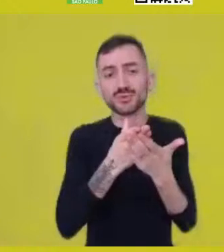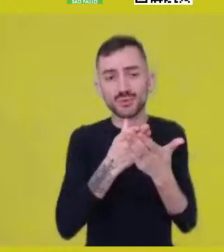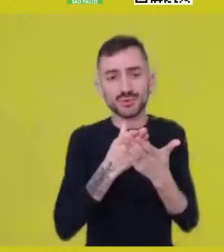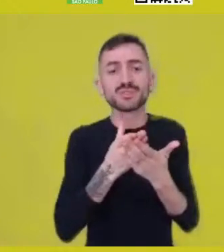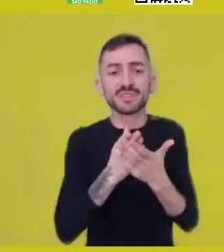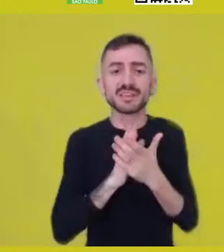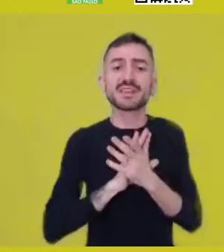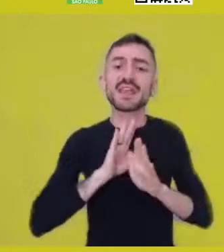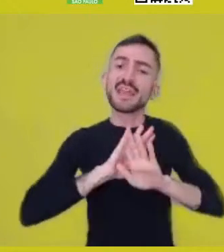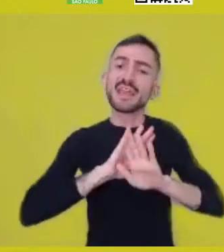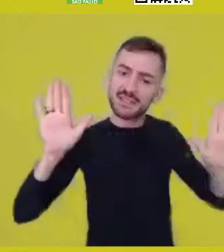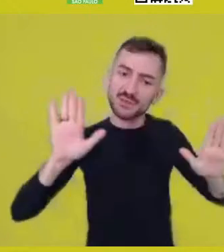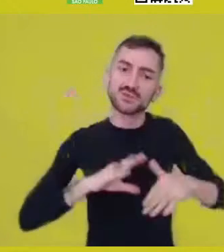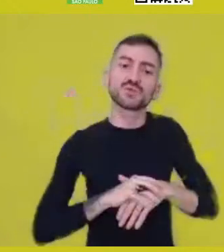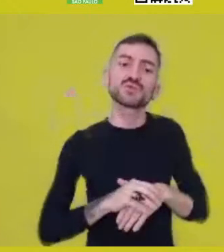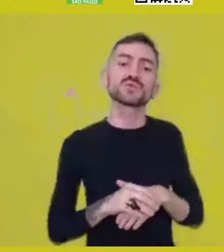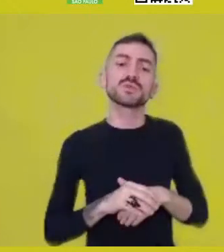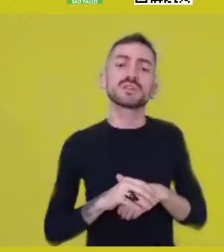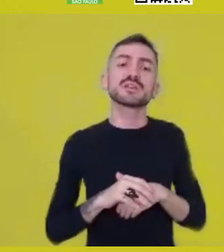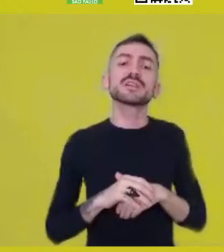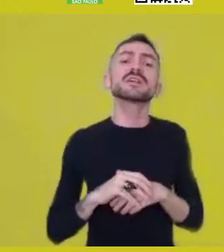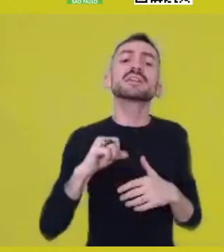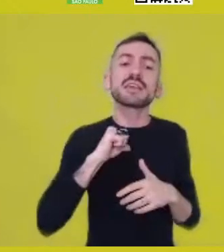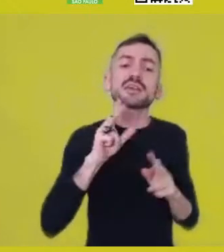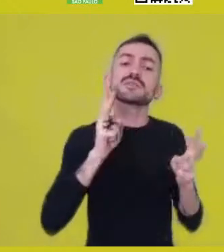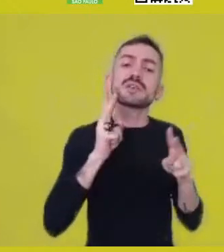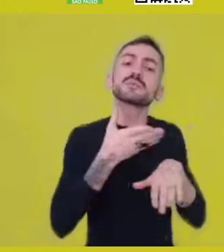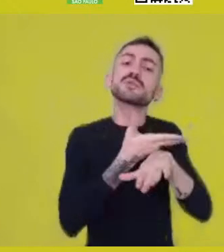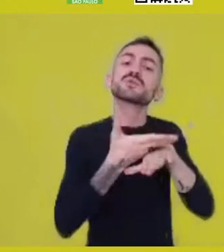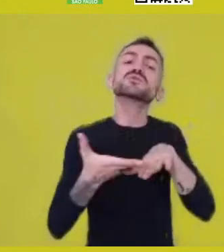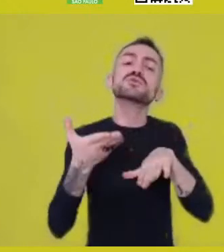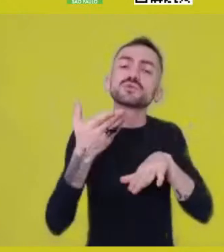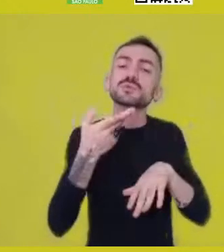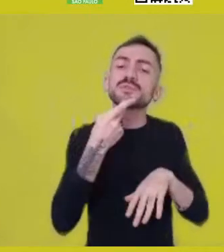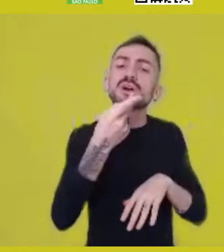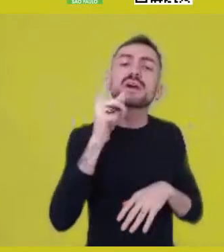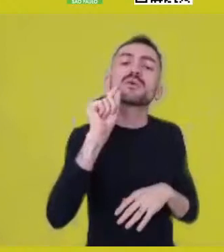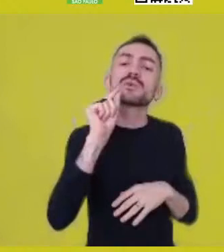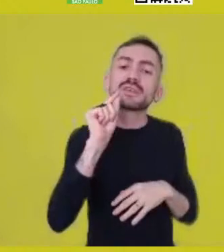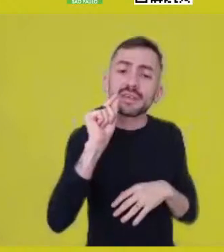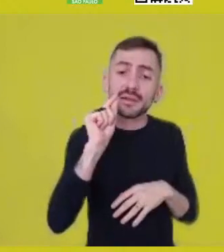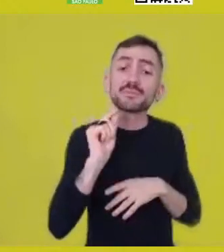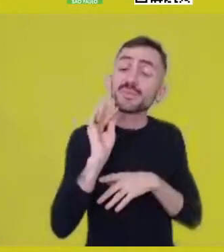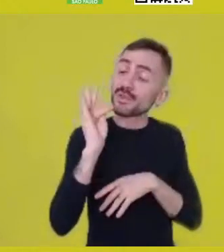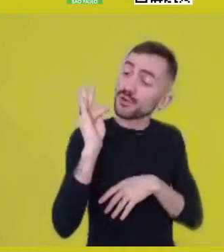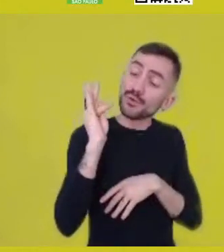and I always say that the future is ancestral.